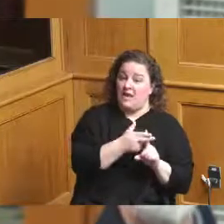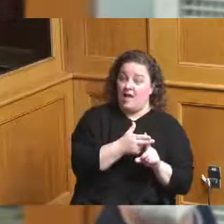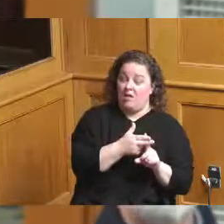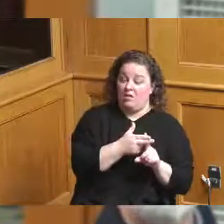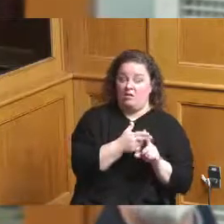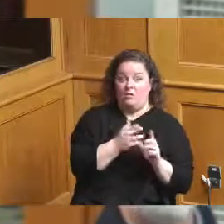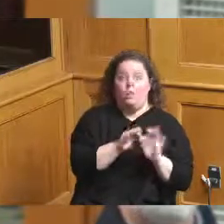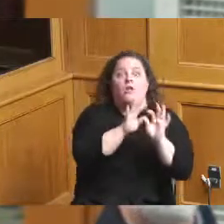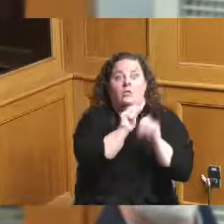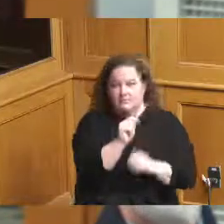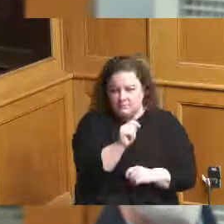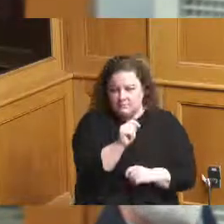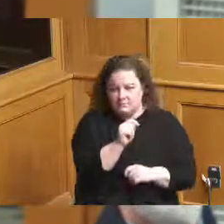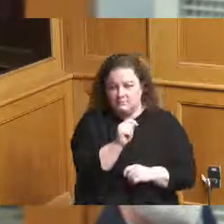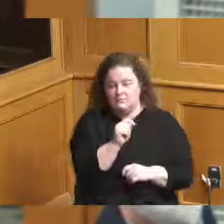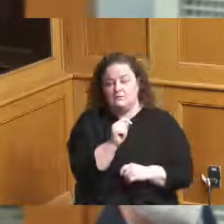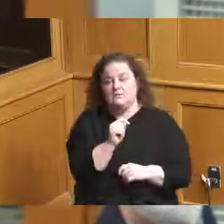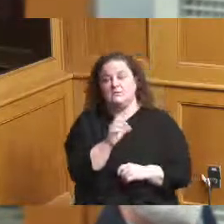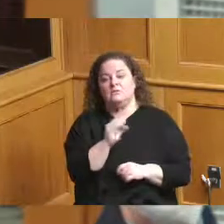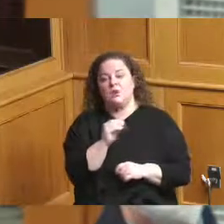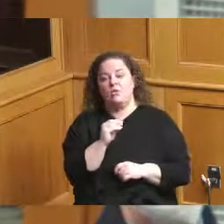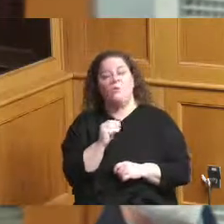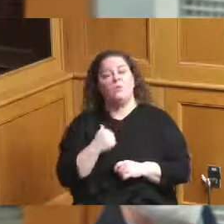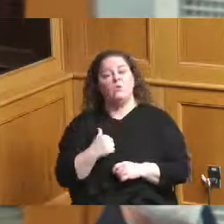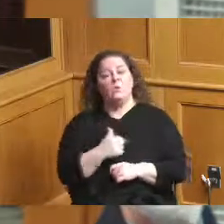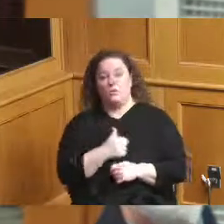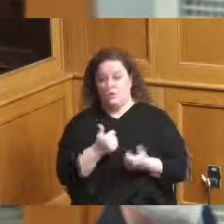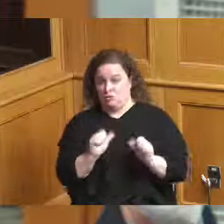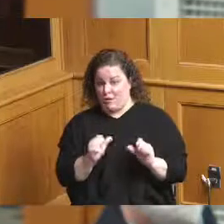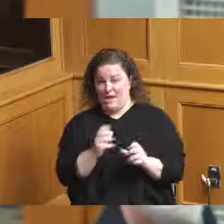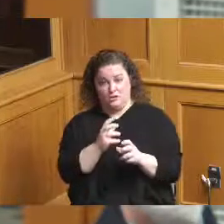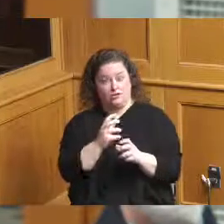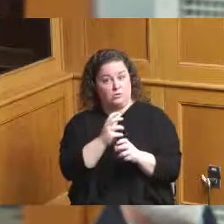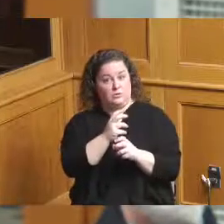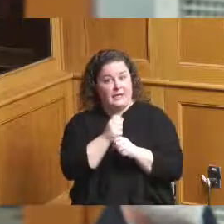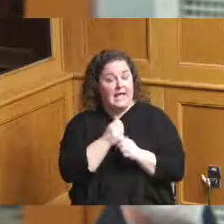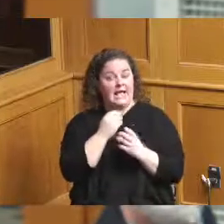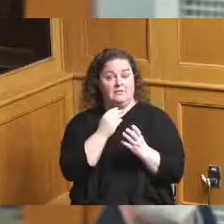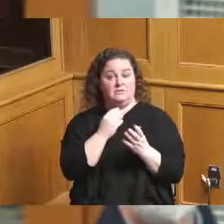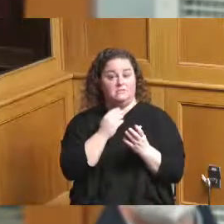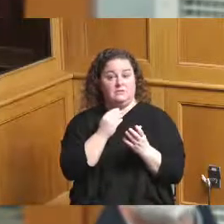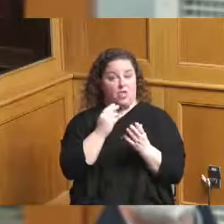some element of getting a hotel from this what we've spent because there's a real trade-off there